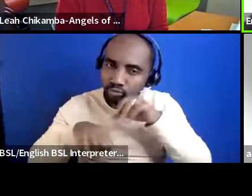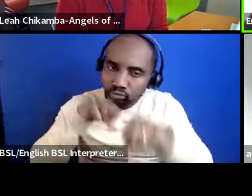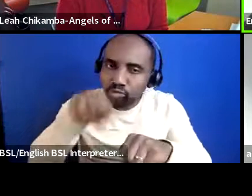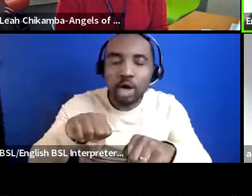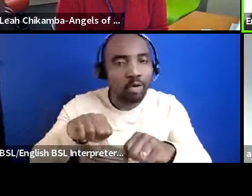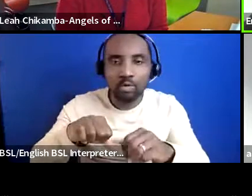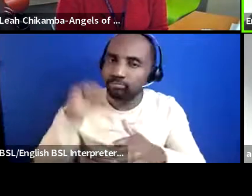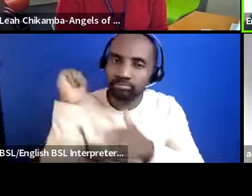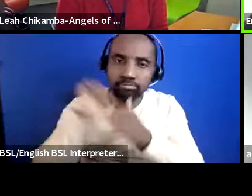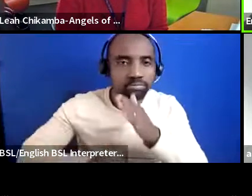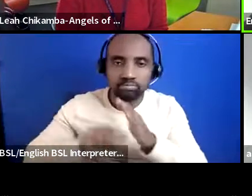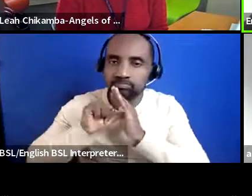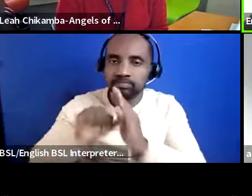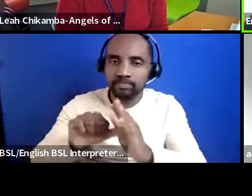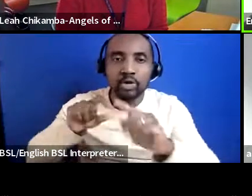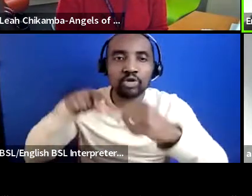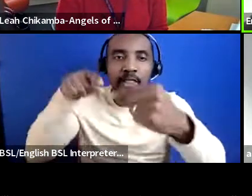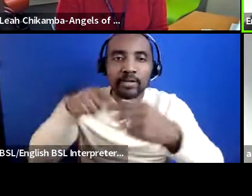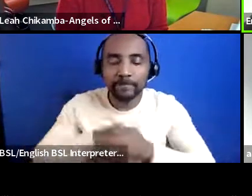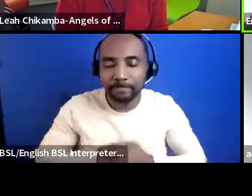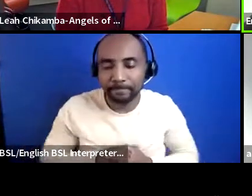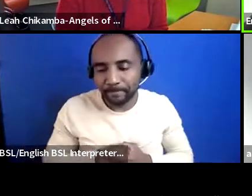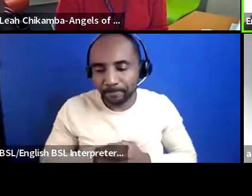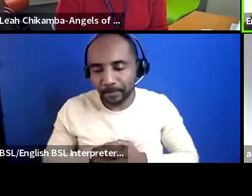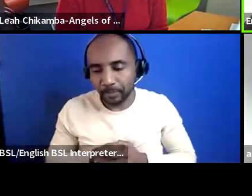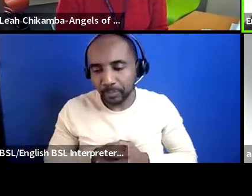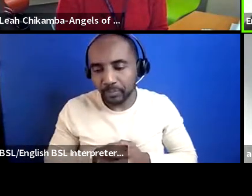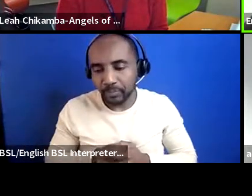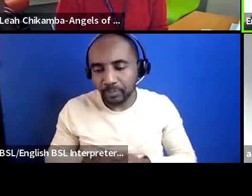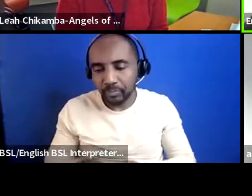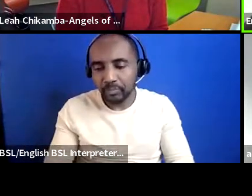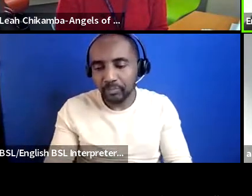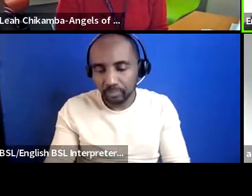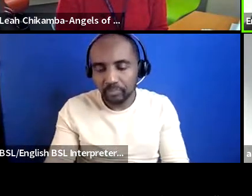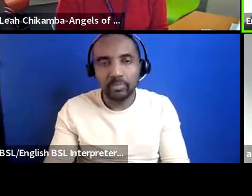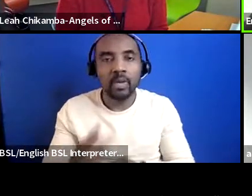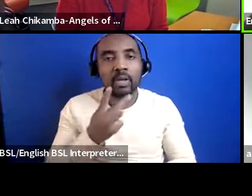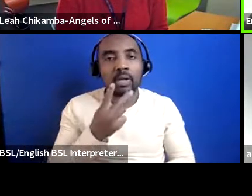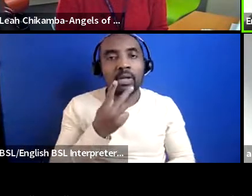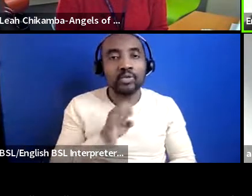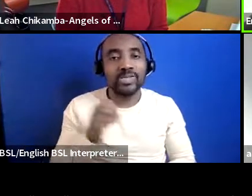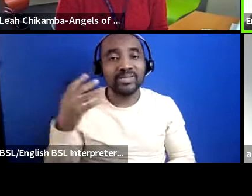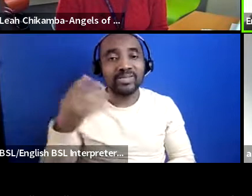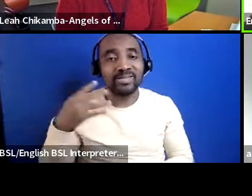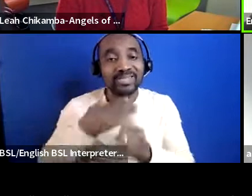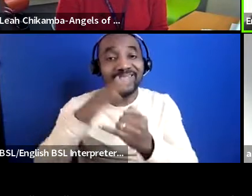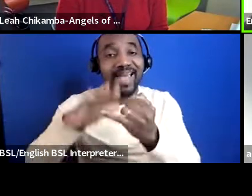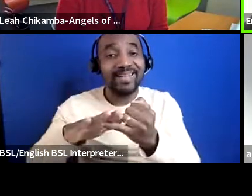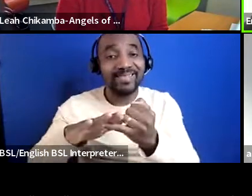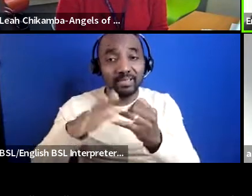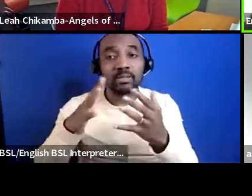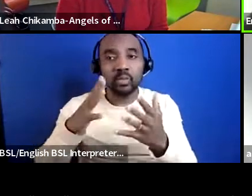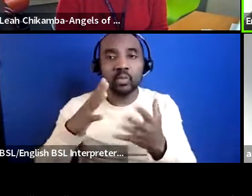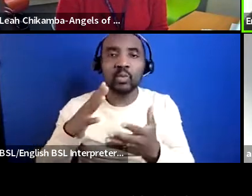was really challenging um and at the end of that year we did get some cool funding from tutor trust